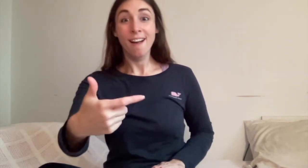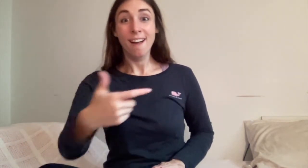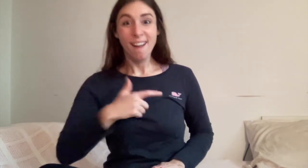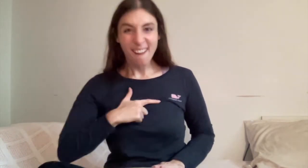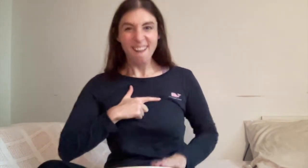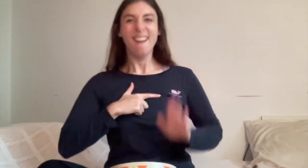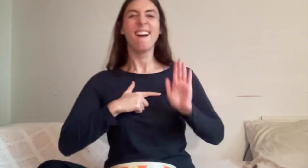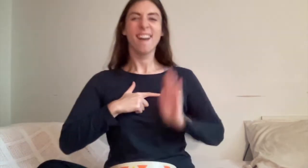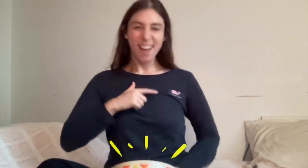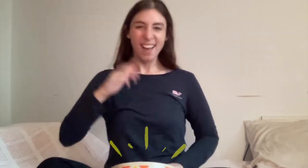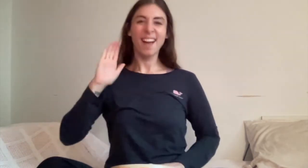My turn